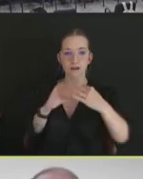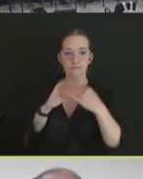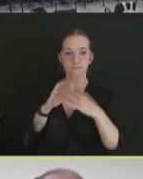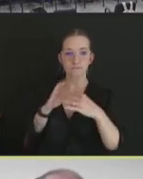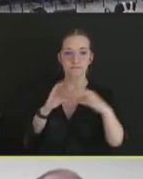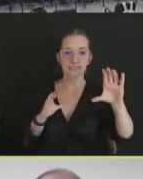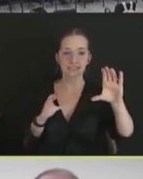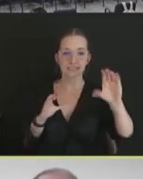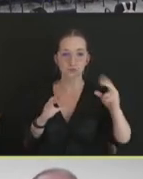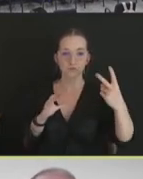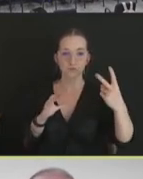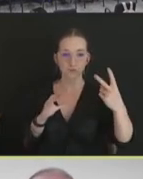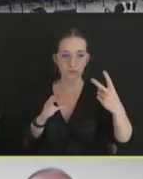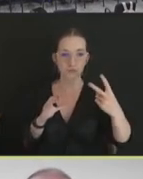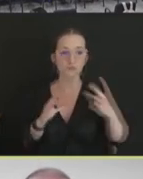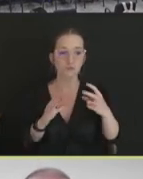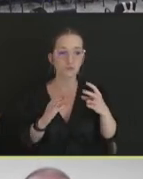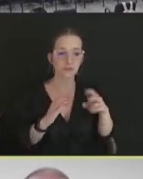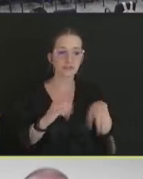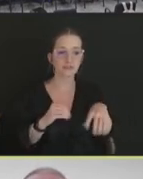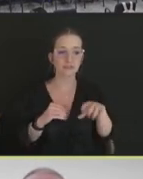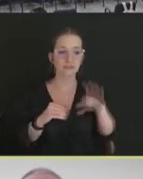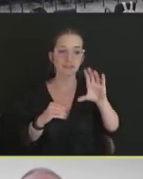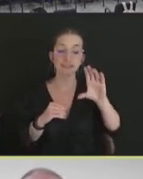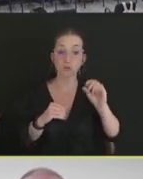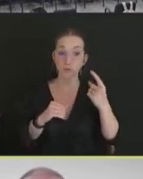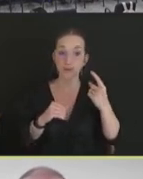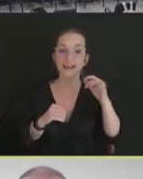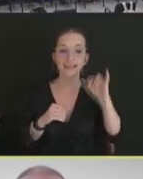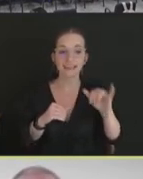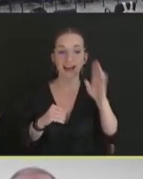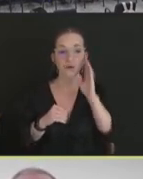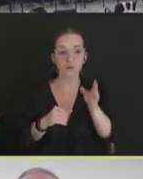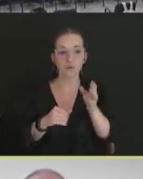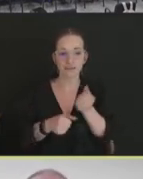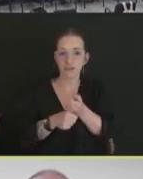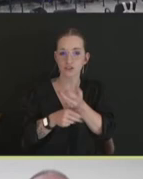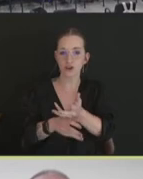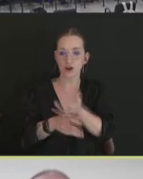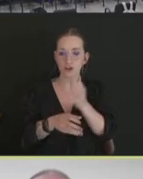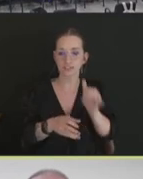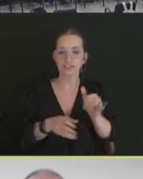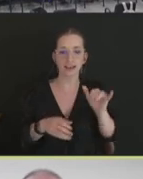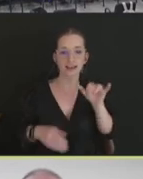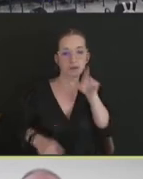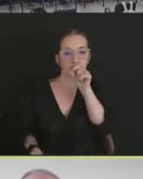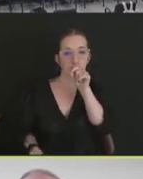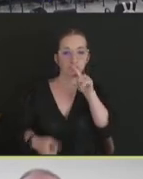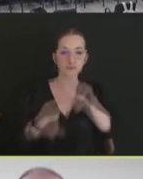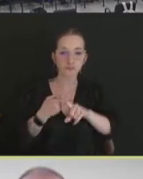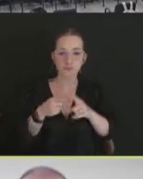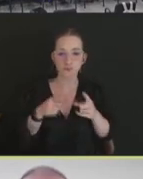asphyxiation similar to what happens with the water-based foam. This also works for layers,